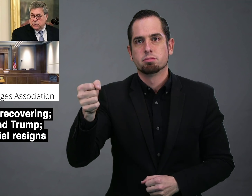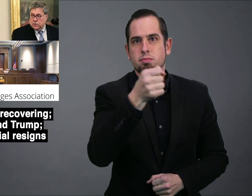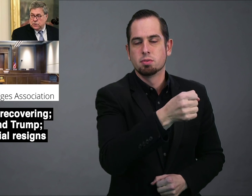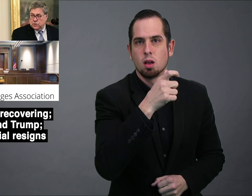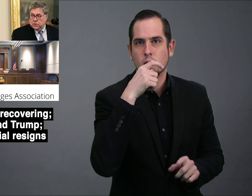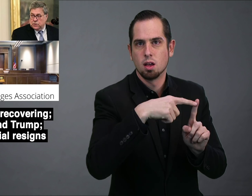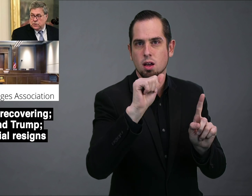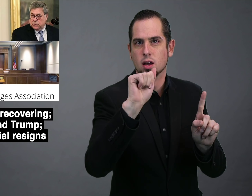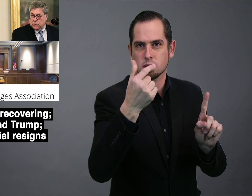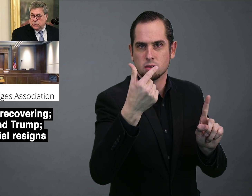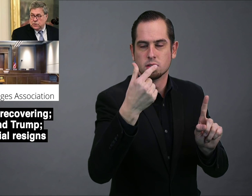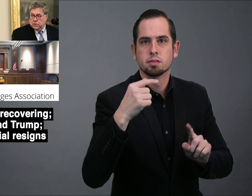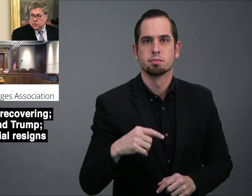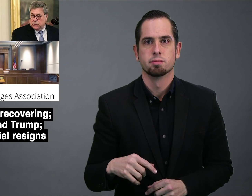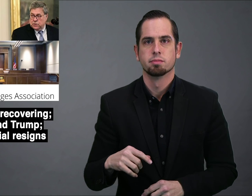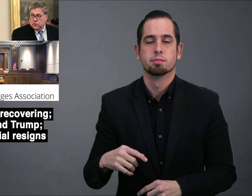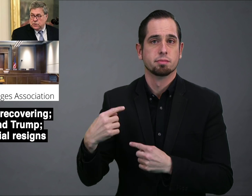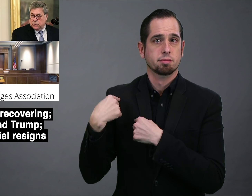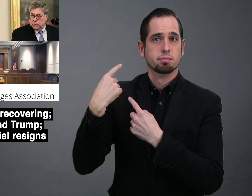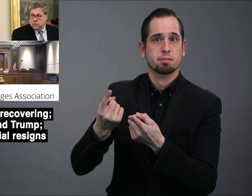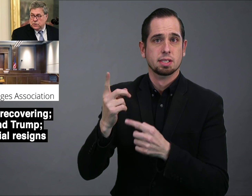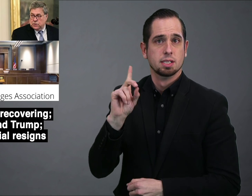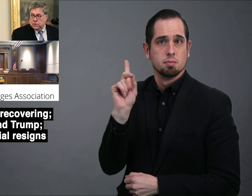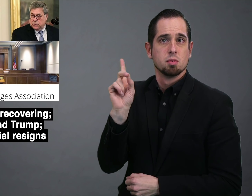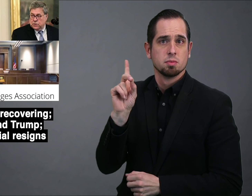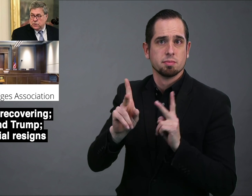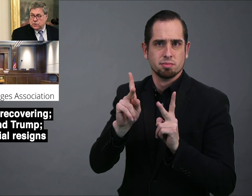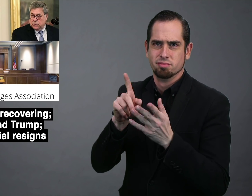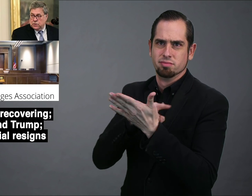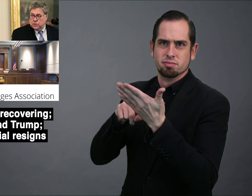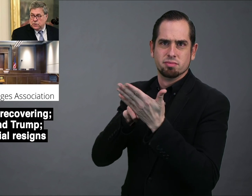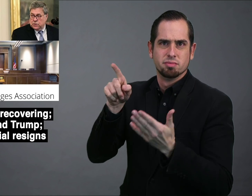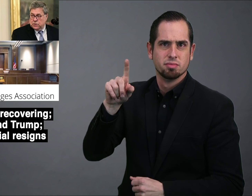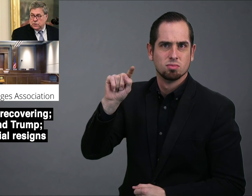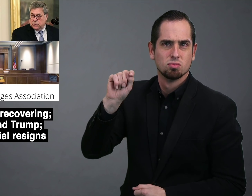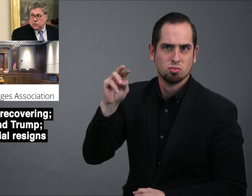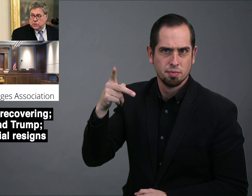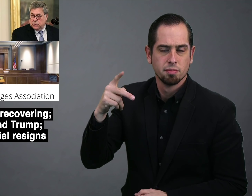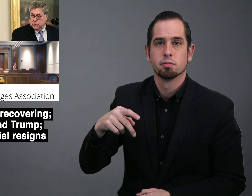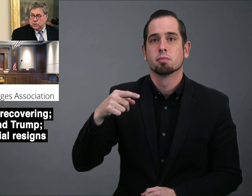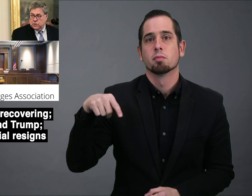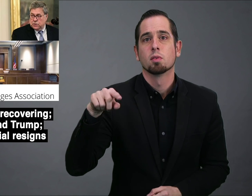who is appointed as attorney general. Democrats have criticized Trump,